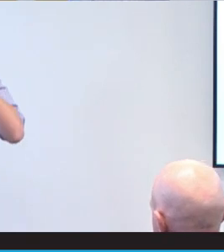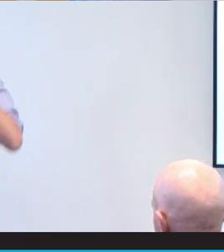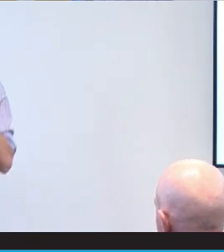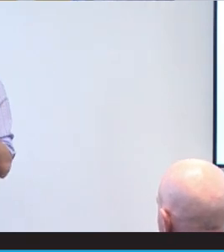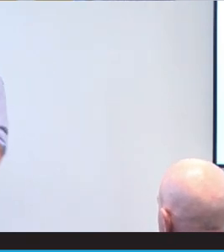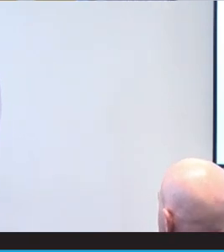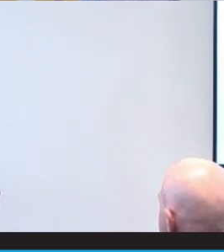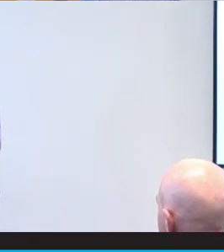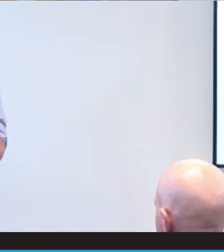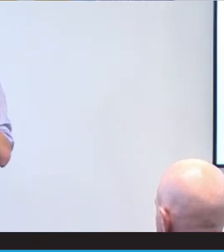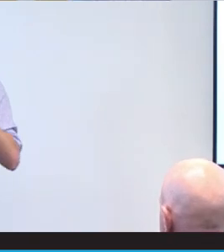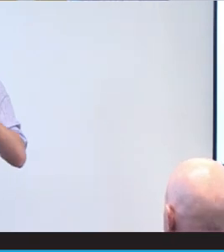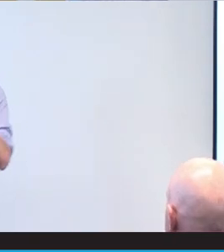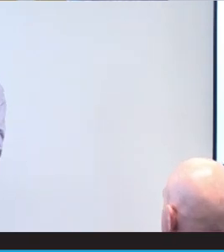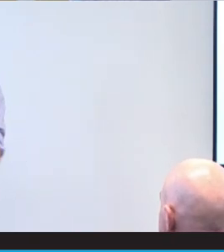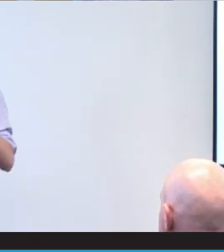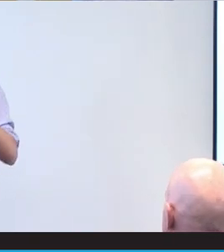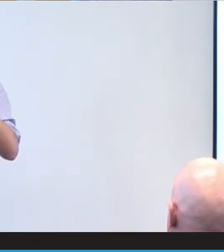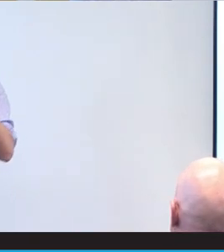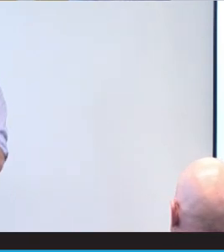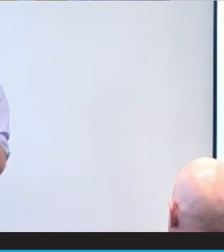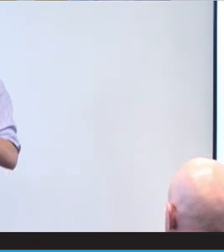to give you a bit of a different perspective on deafness, community,